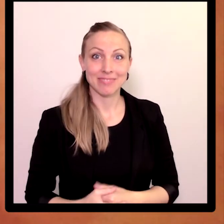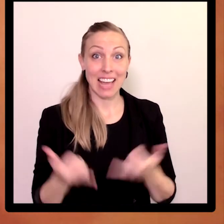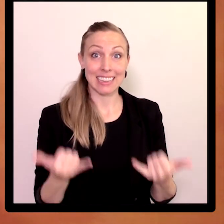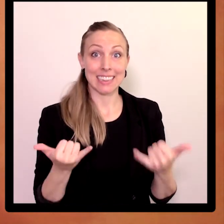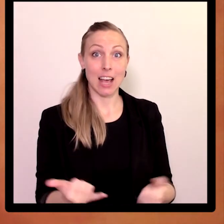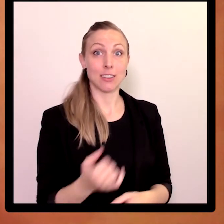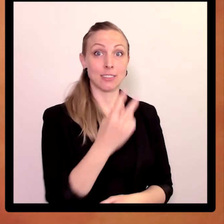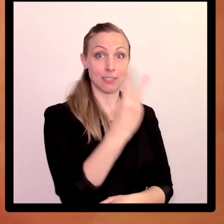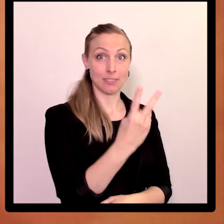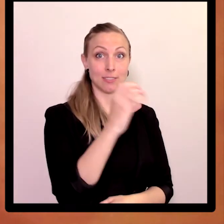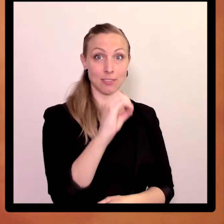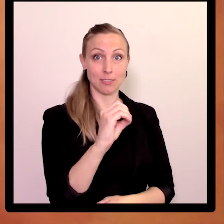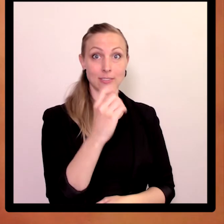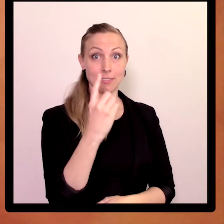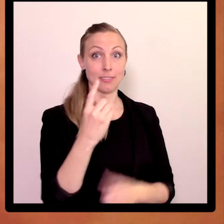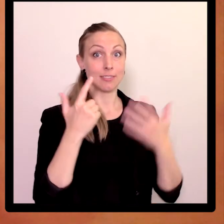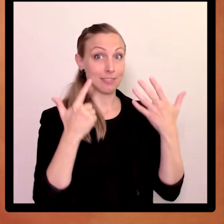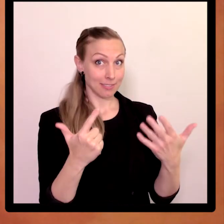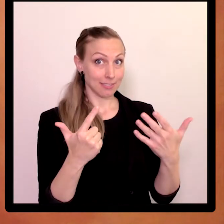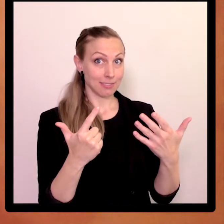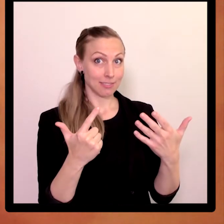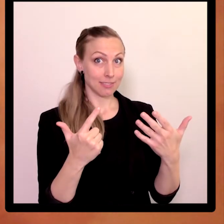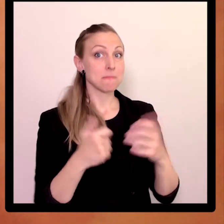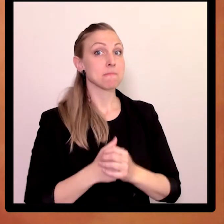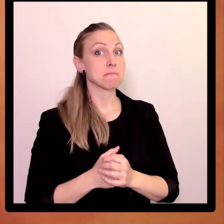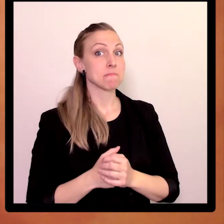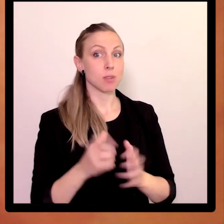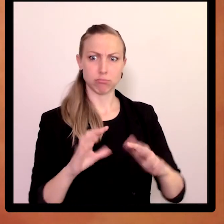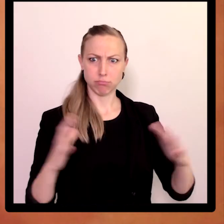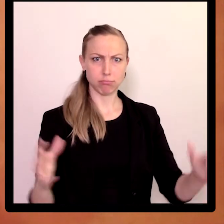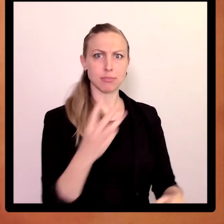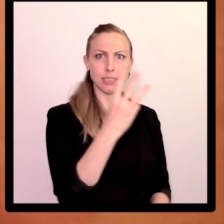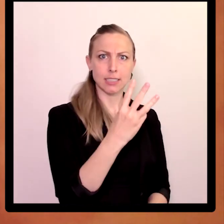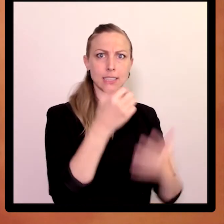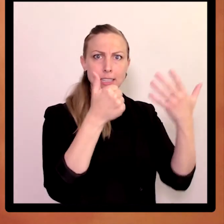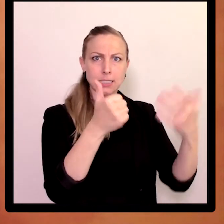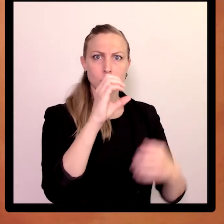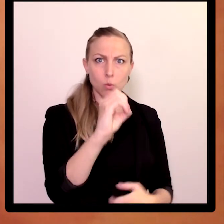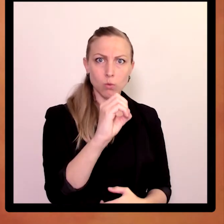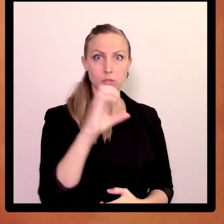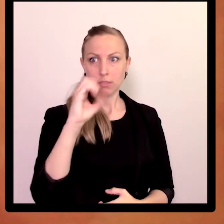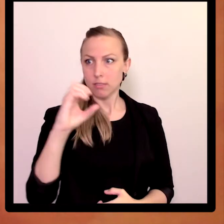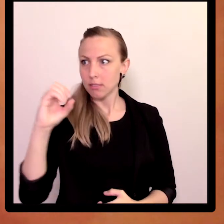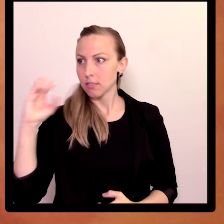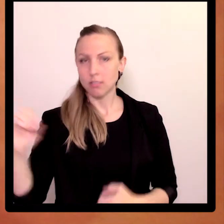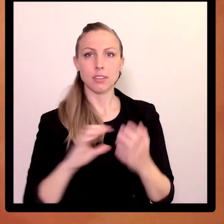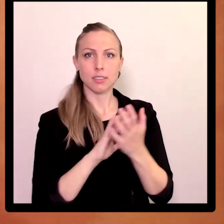We now, in 2017, have more than 360.000 sign in total in our database -